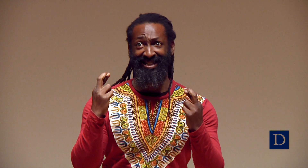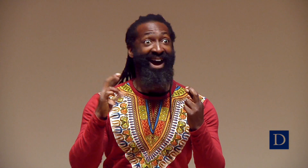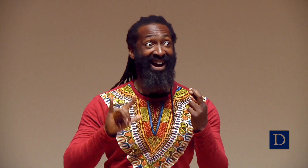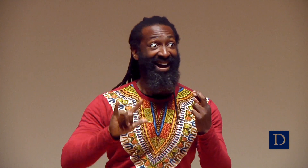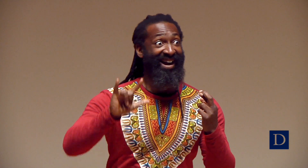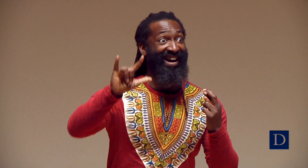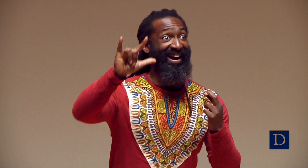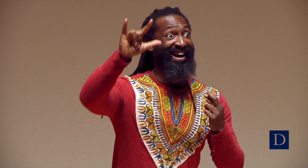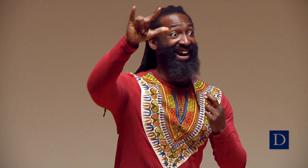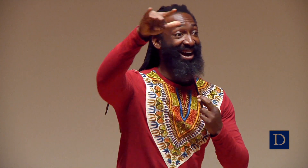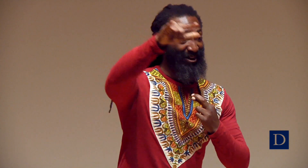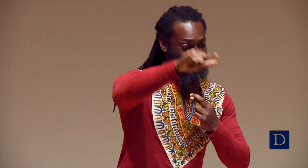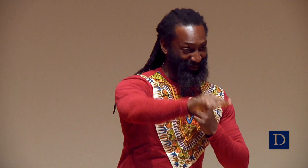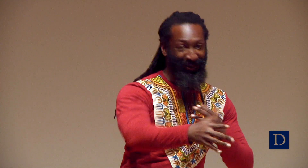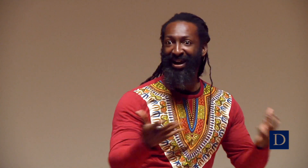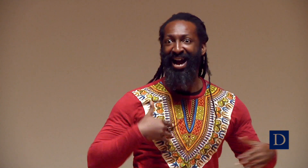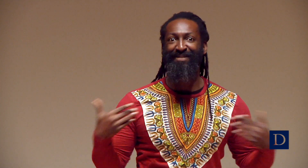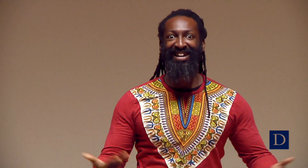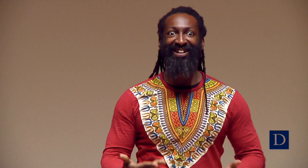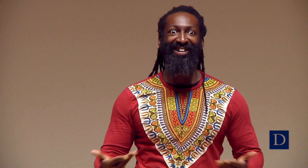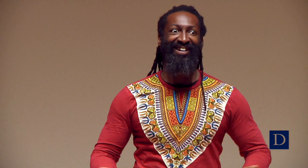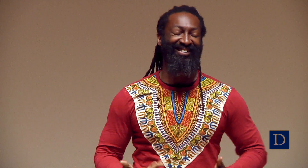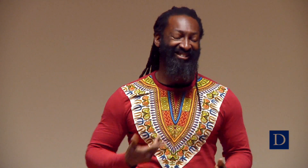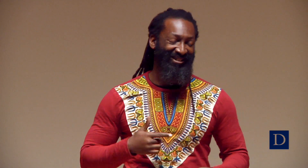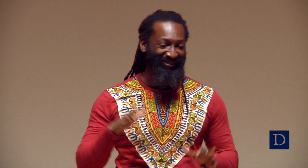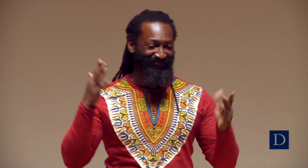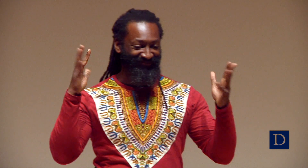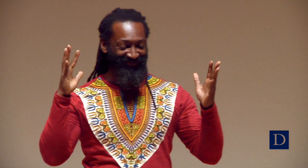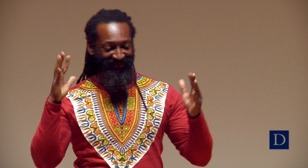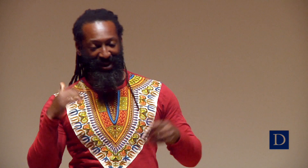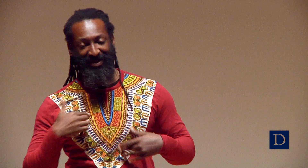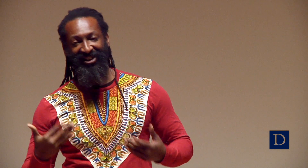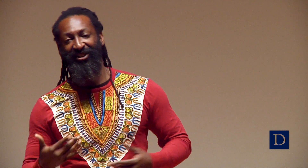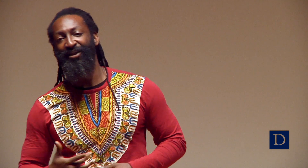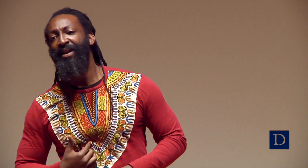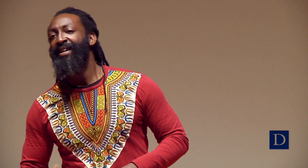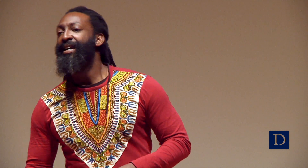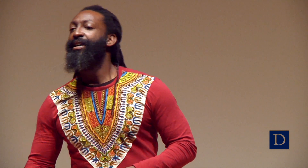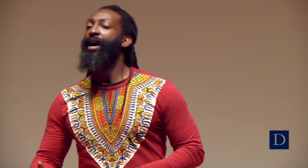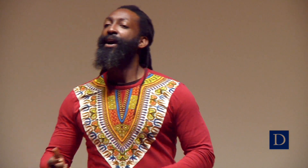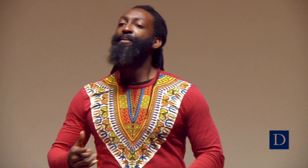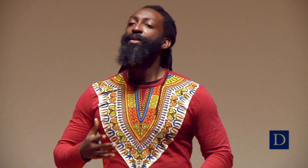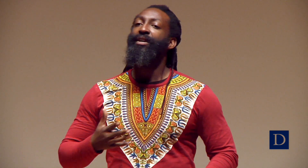and I was crossing my fingers hoping that we would get here on time, and now I’m here! So yay, so excited about that.